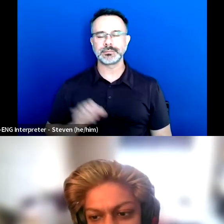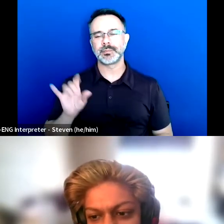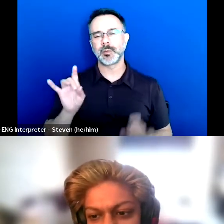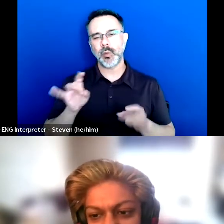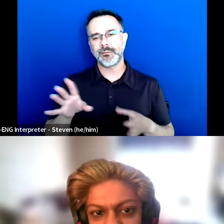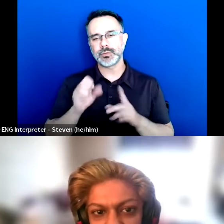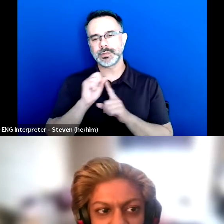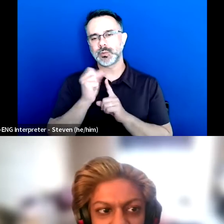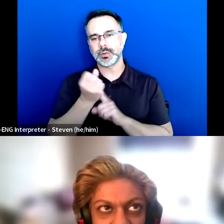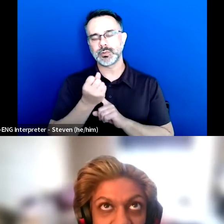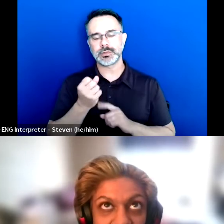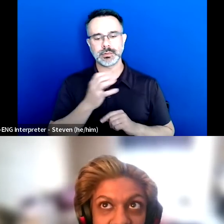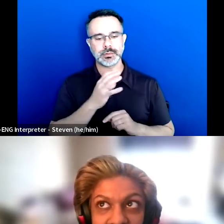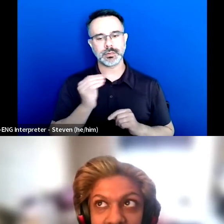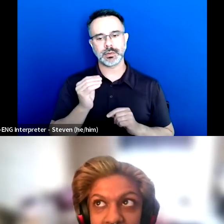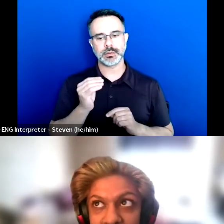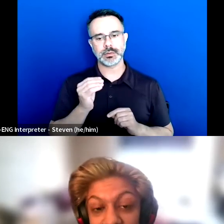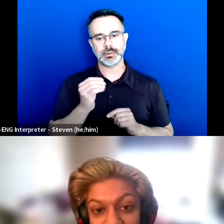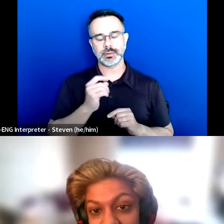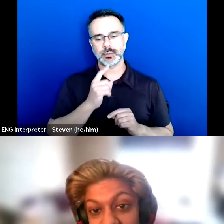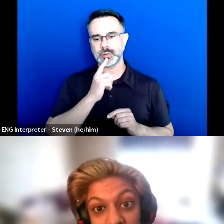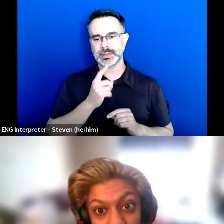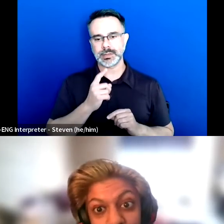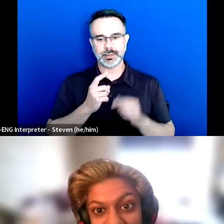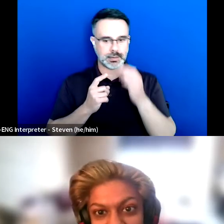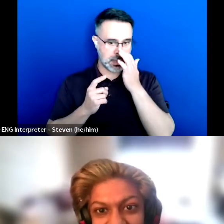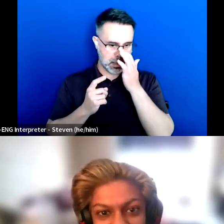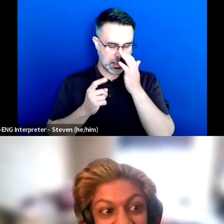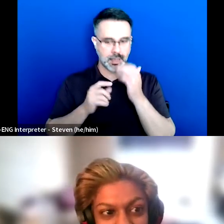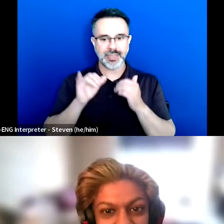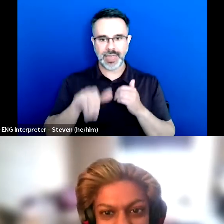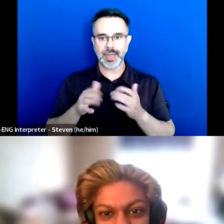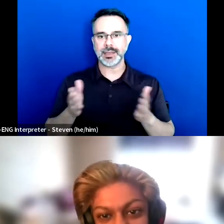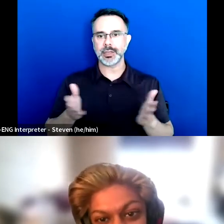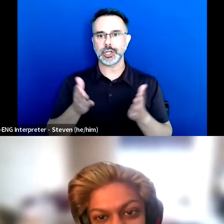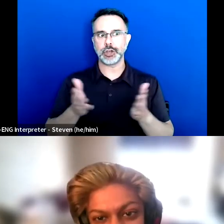And it really encourage that internalized ableism,